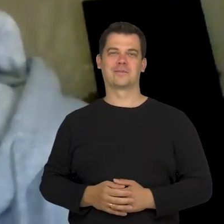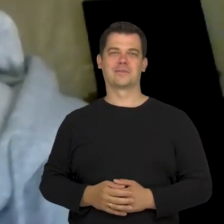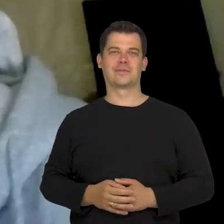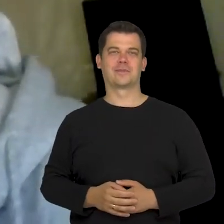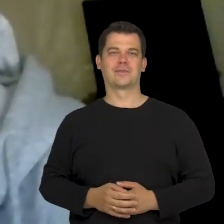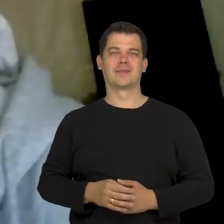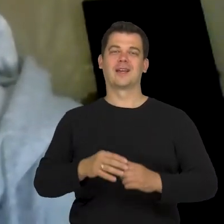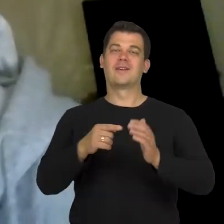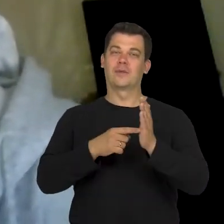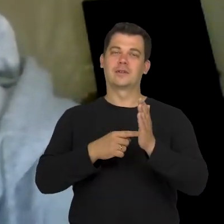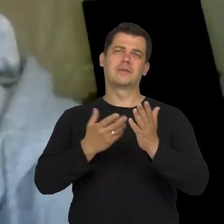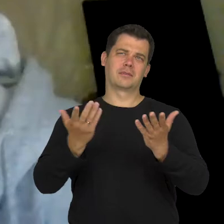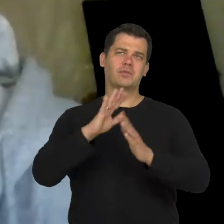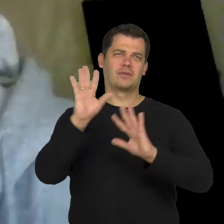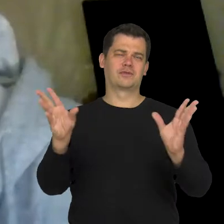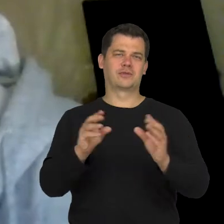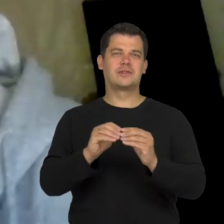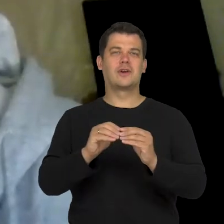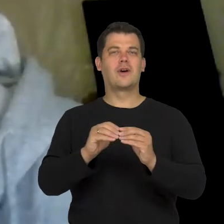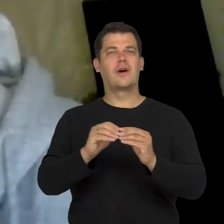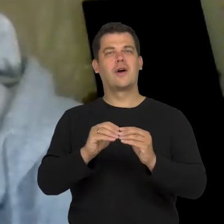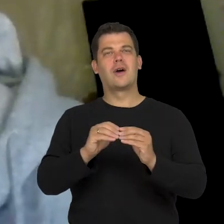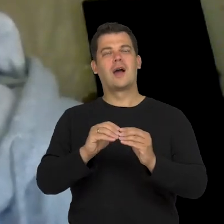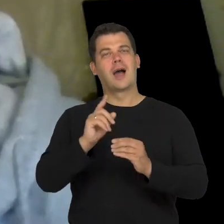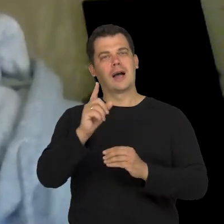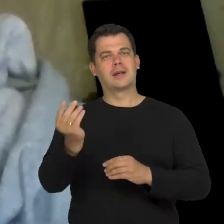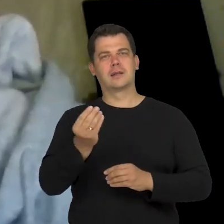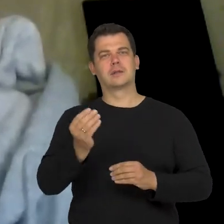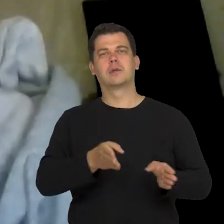That's all, but I want to move to the second part.